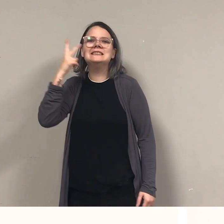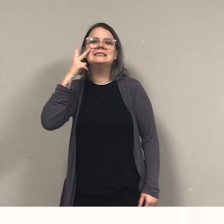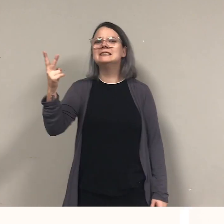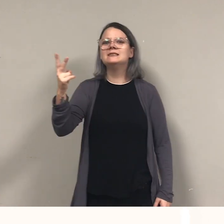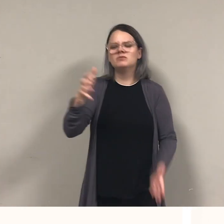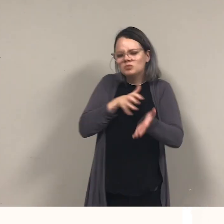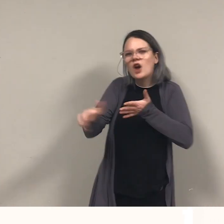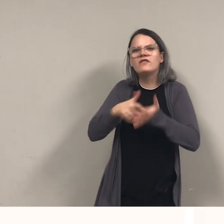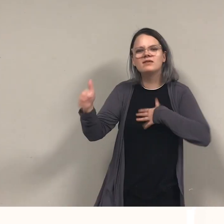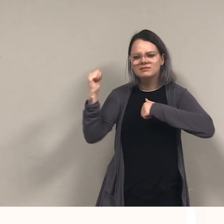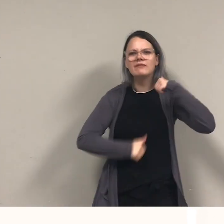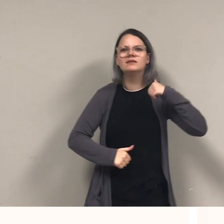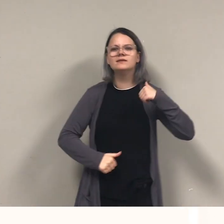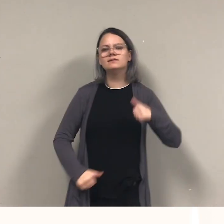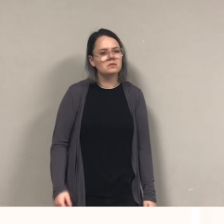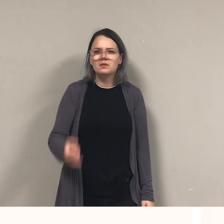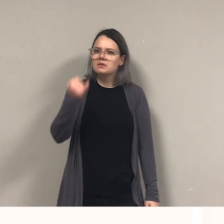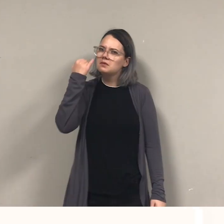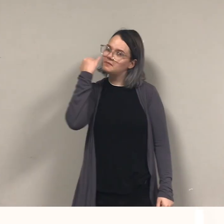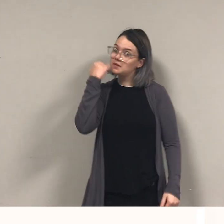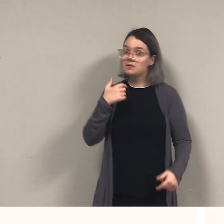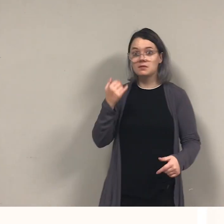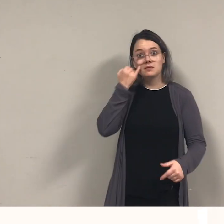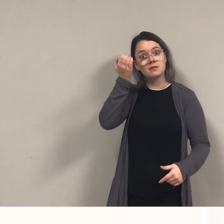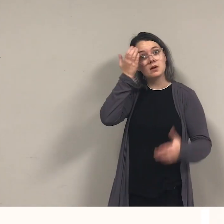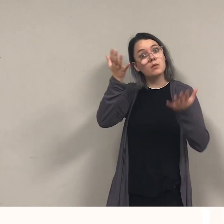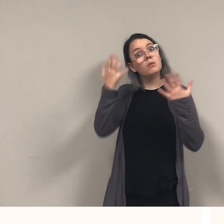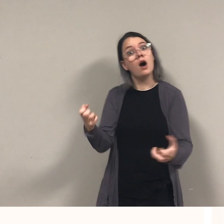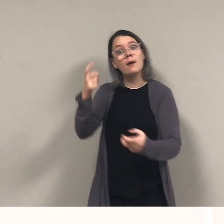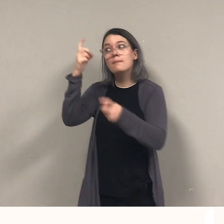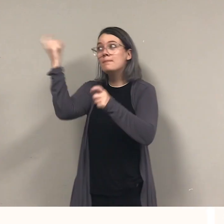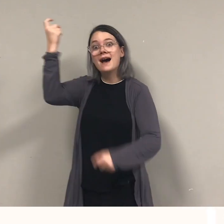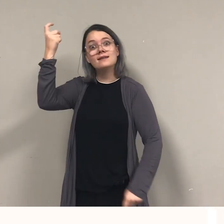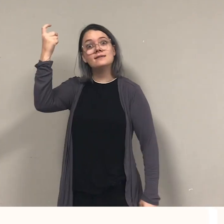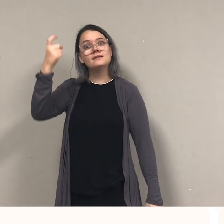If she wants to have the prize, she'll have to take it by surprise.